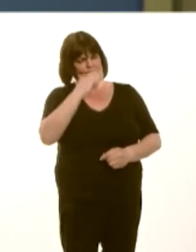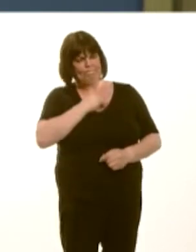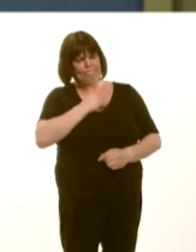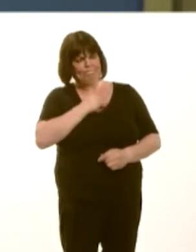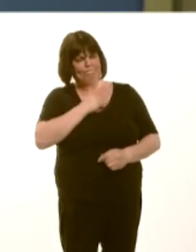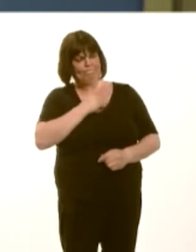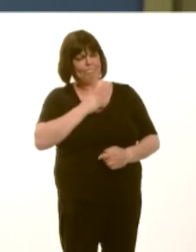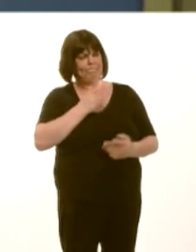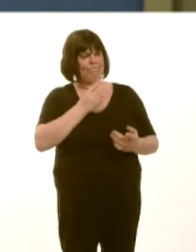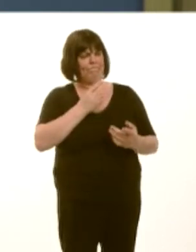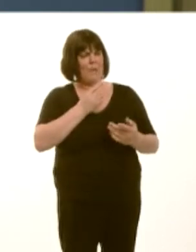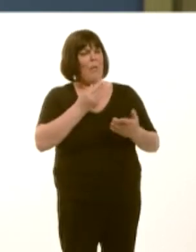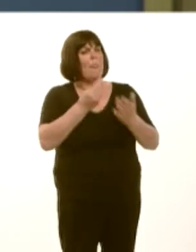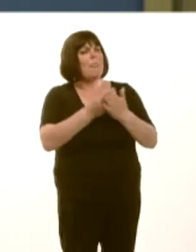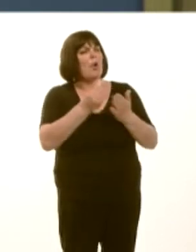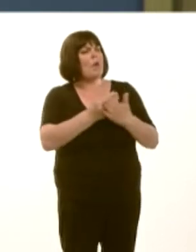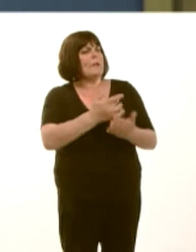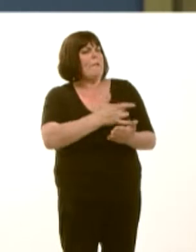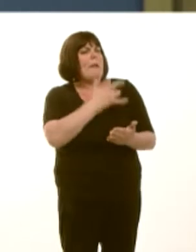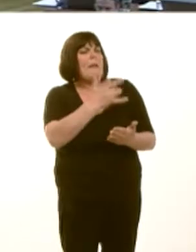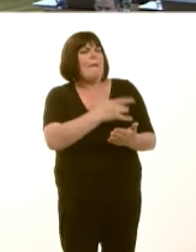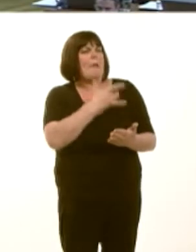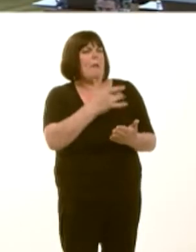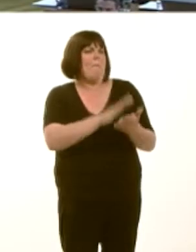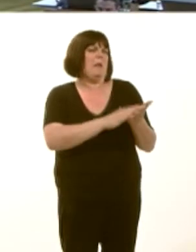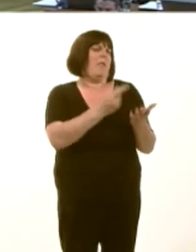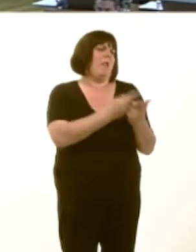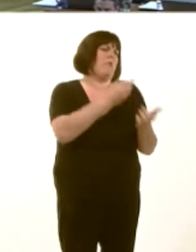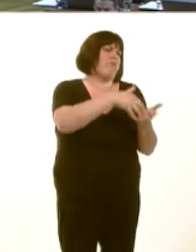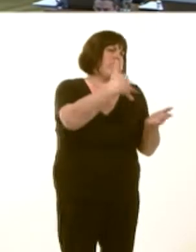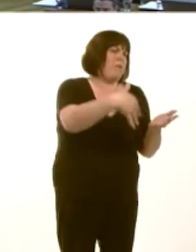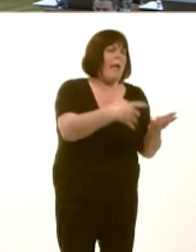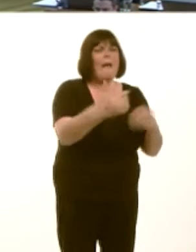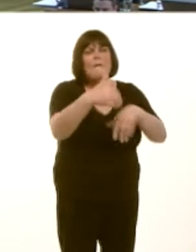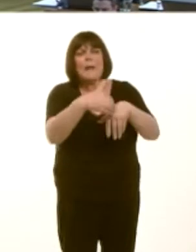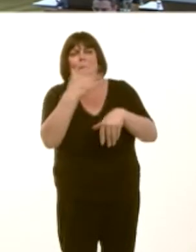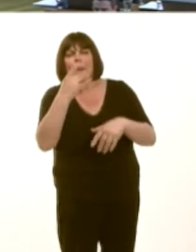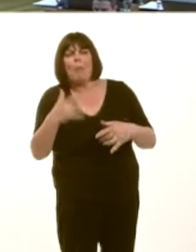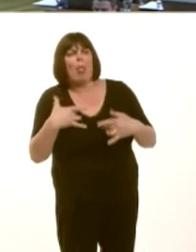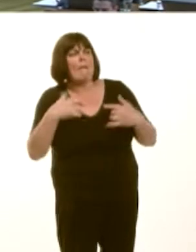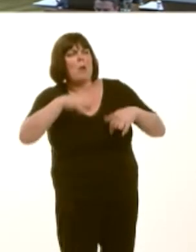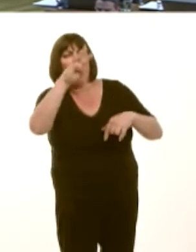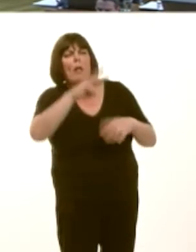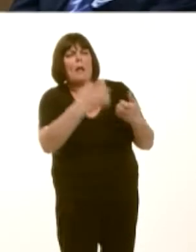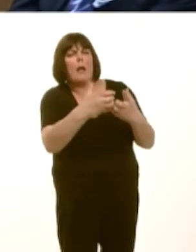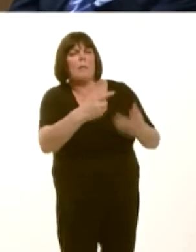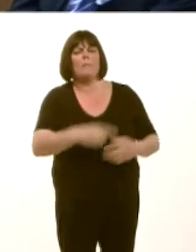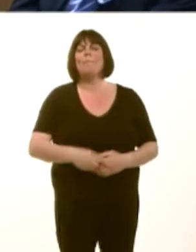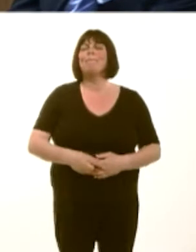ar bobl yng Nghymru? OAQ(4)2239(FM) Carwyn Jones: Wel, rym niín gwybod wrth gwrs fod pethauín dal i fod yn anodd i bobl.